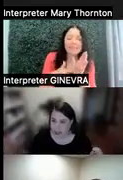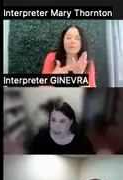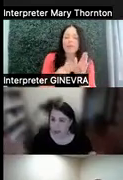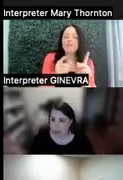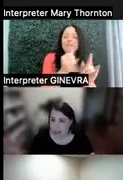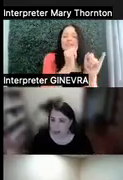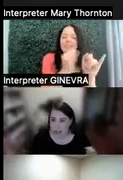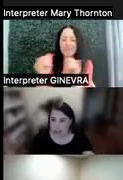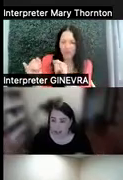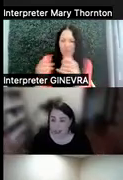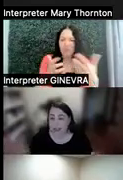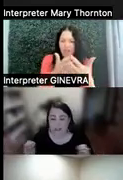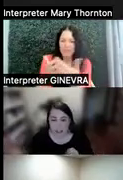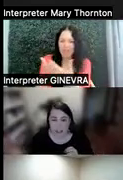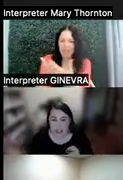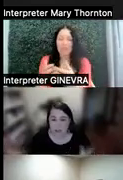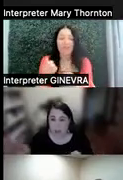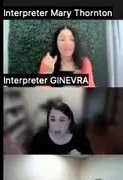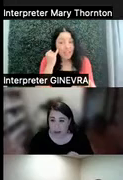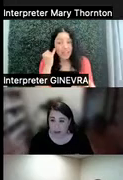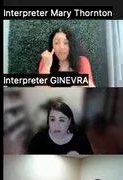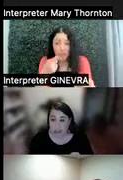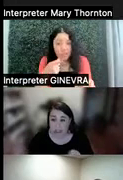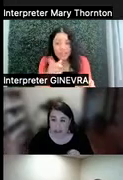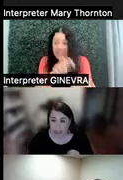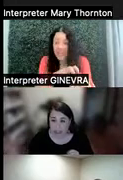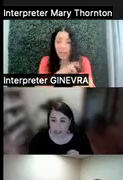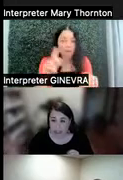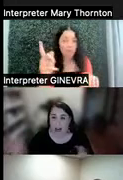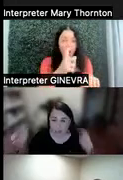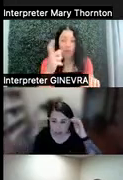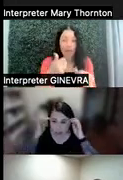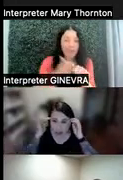that we make, where if you need to get up and walk around every 10 minutes, I'm going to know that